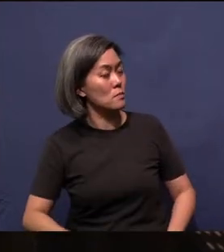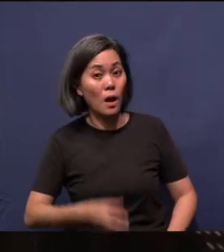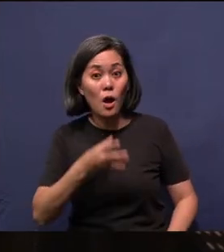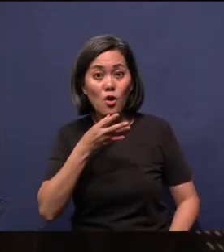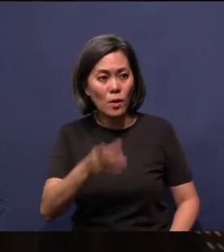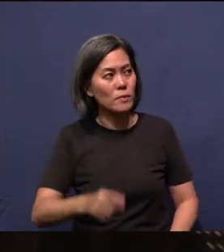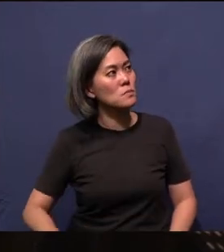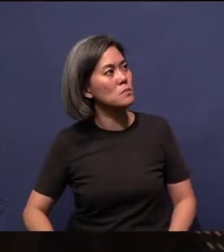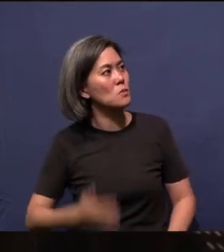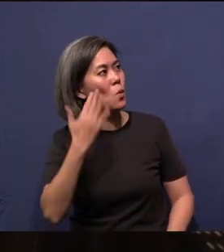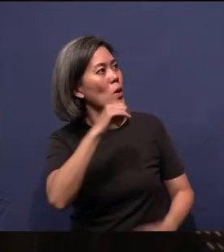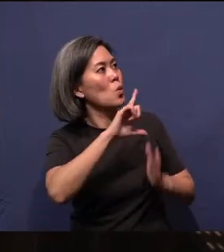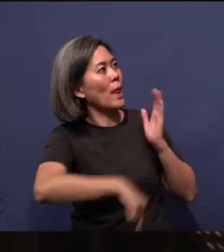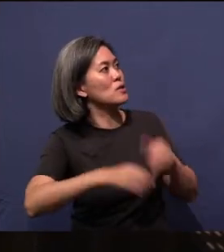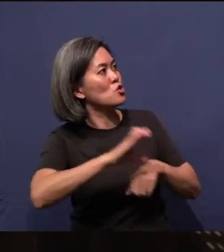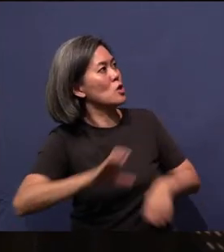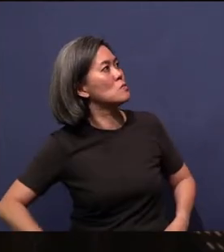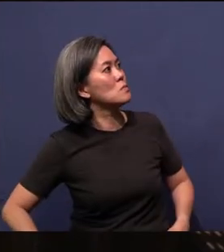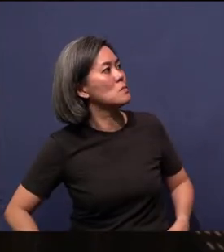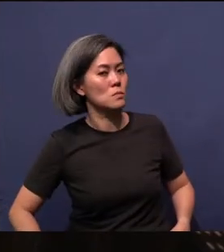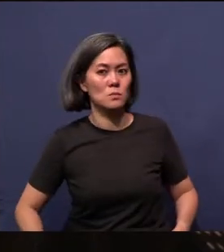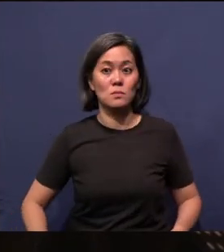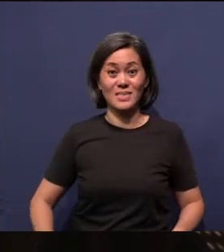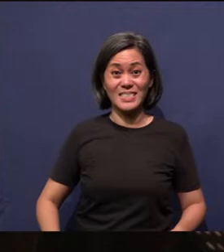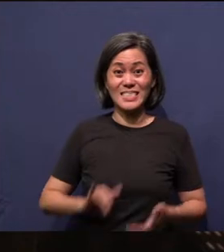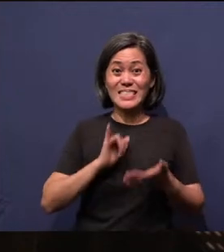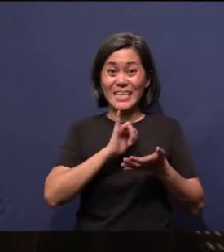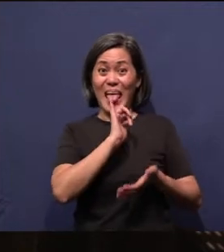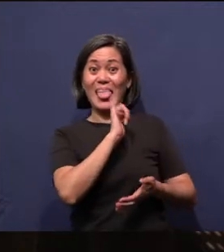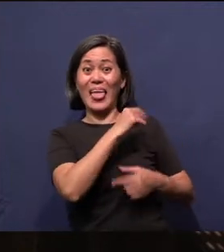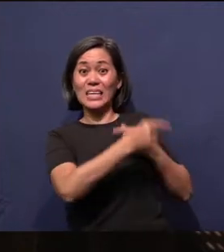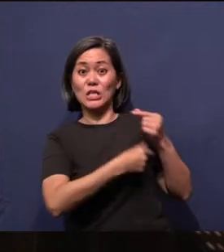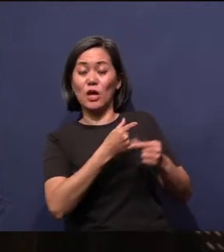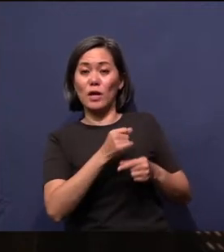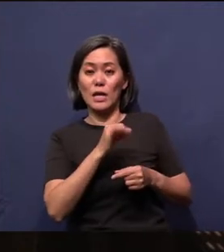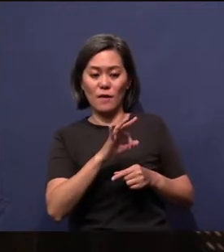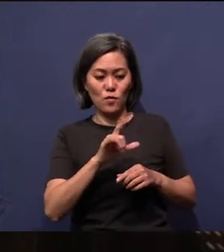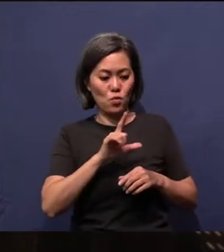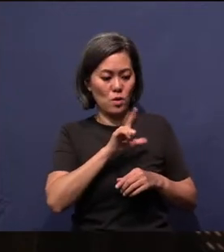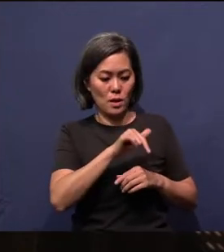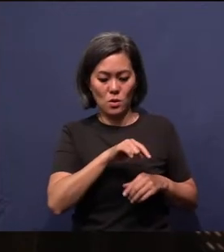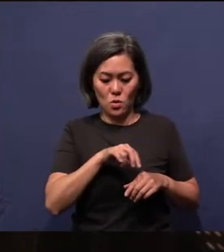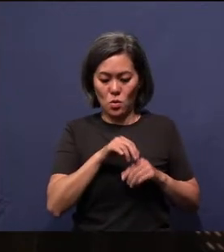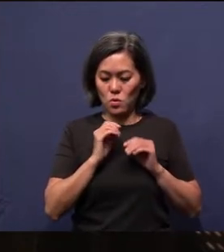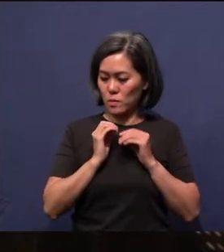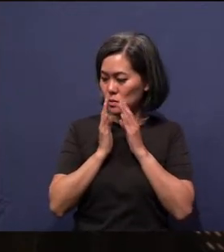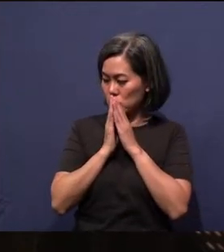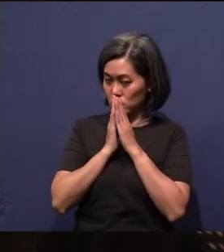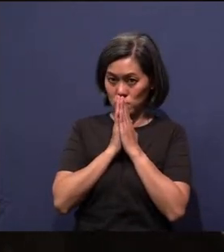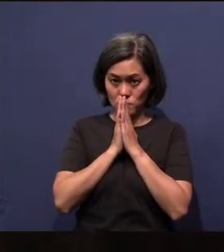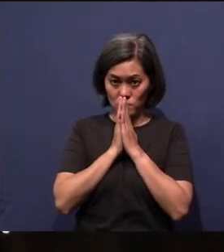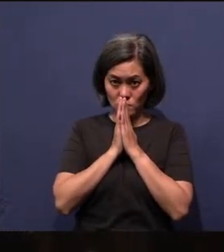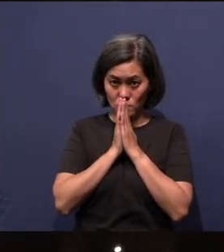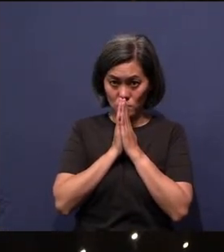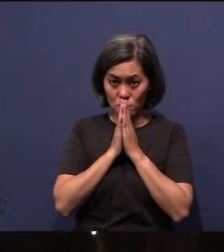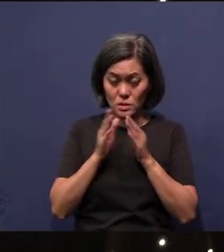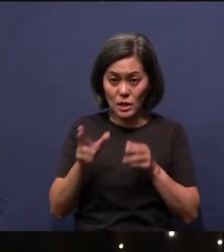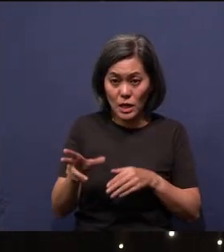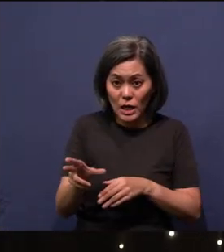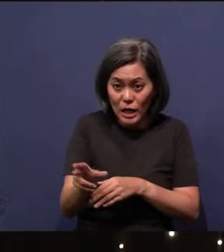“Why are you late for church?” She's that generation. If you are late and you have to pass by people, you have to put this, which is a very Indonesian thing, put your hand down